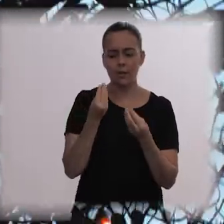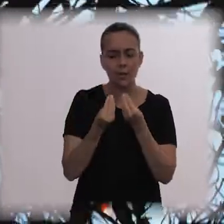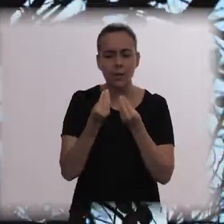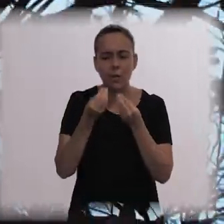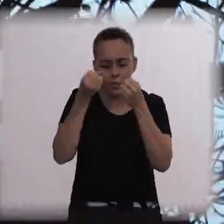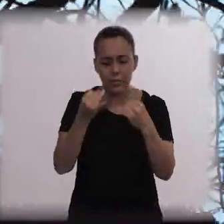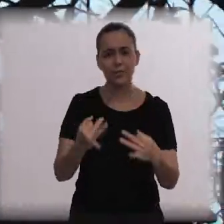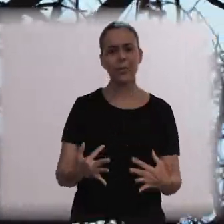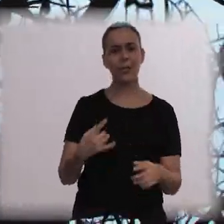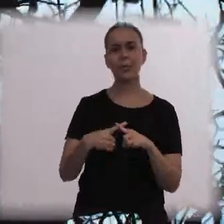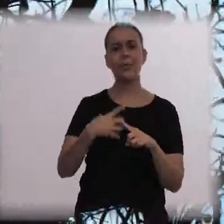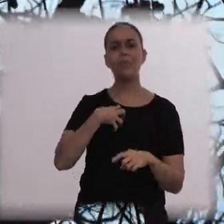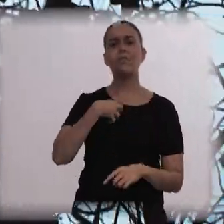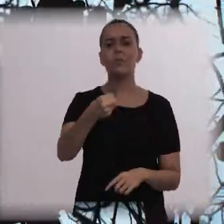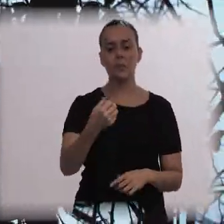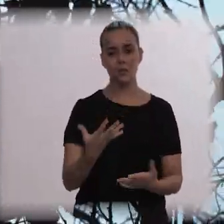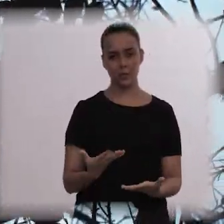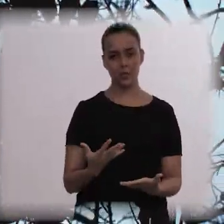and they are extremely important.